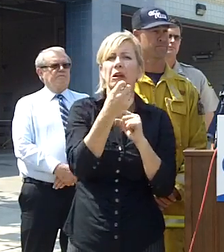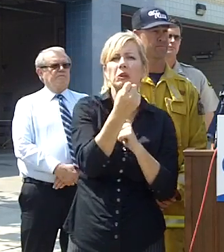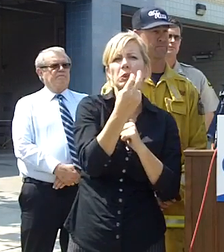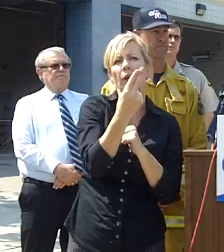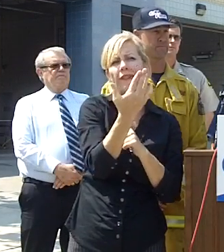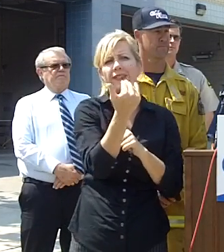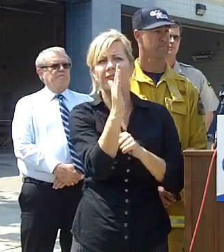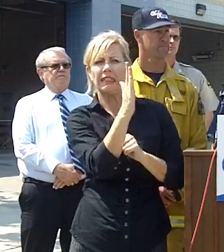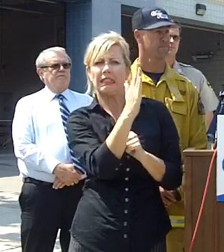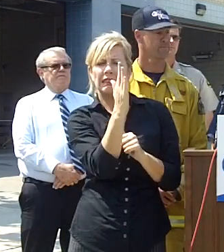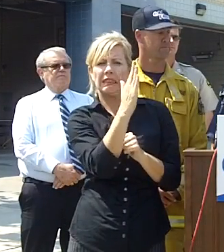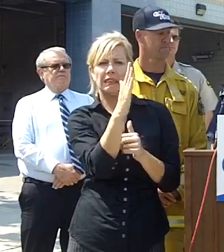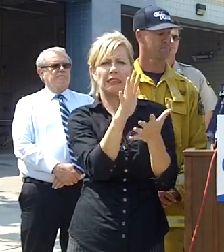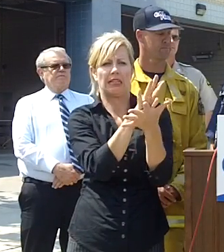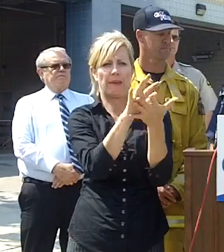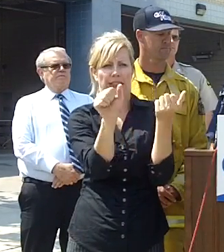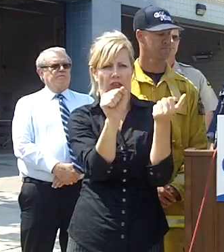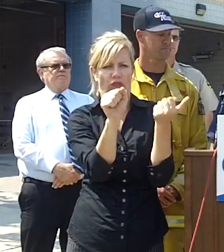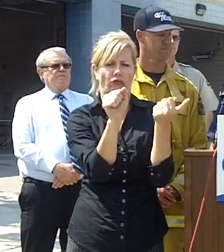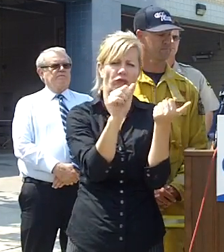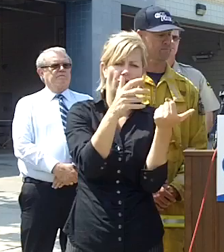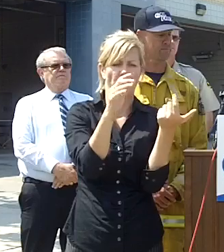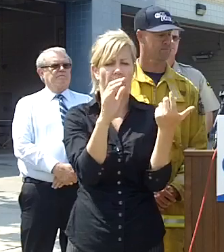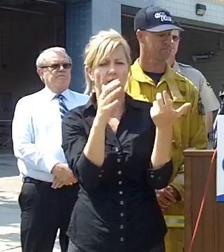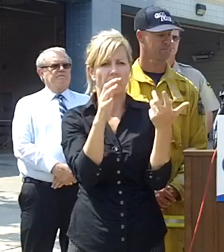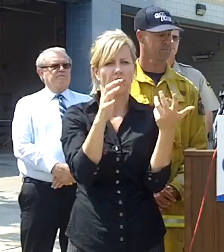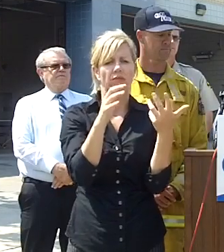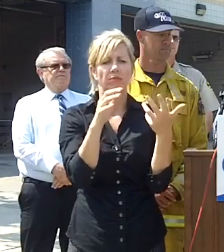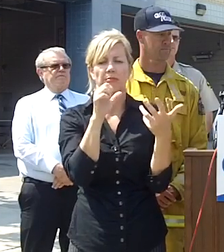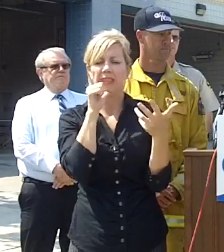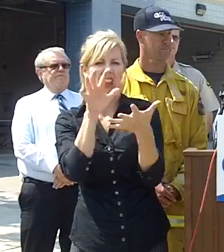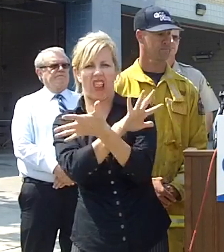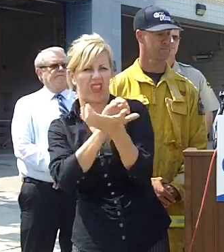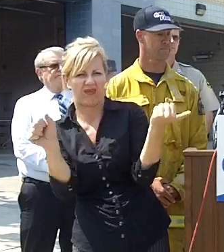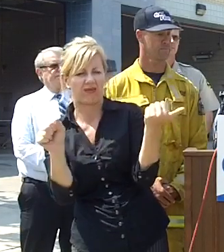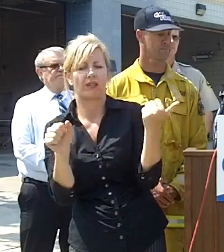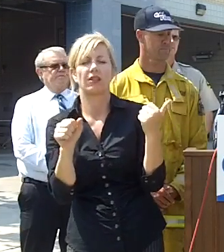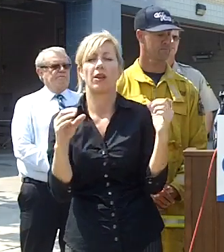damaged structures more information and solid numbers on that will be in the next few hours